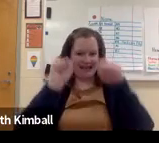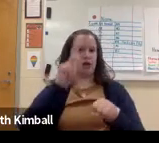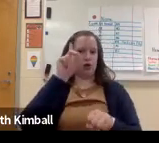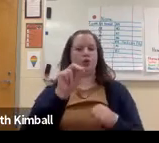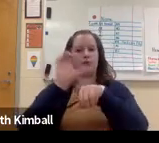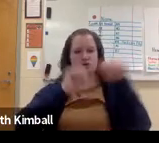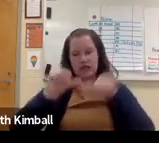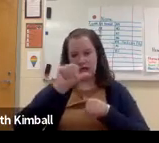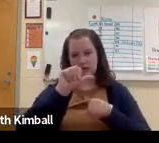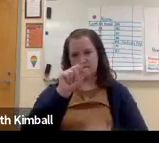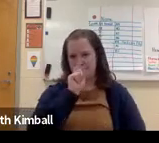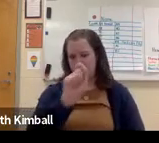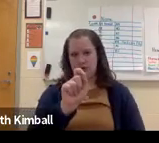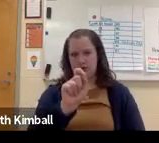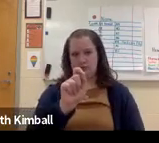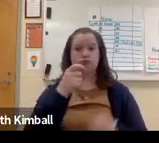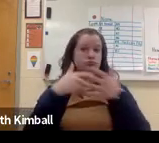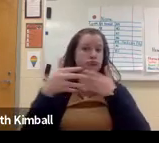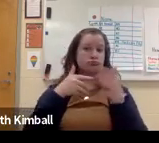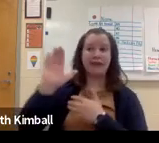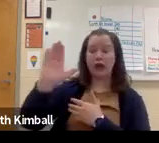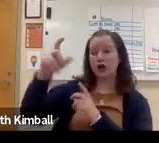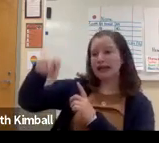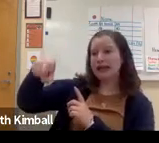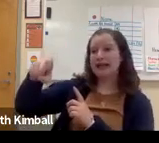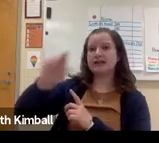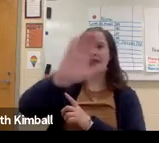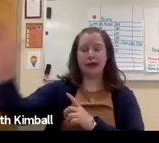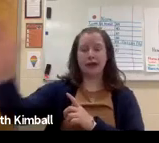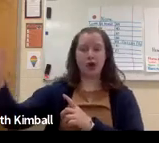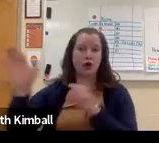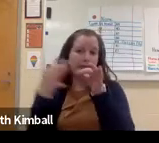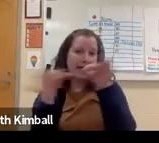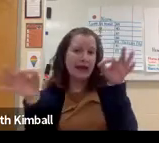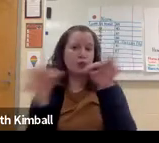to fill out their schedule. But all of your students can take computer science classes,